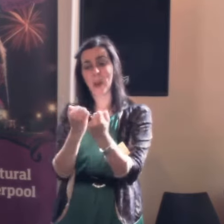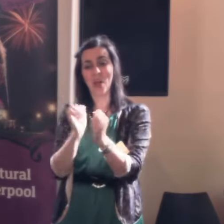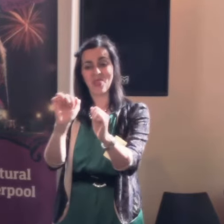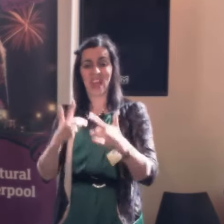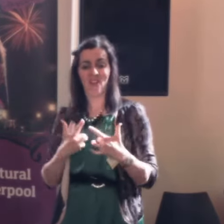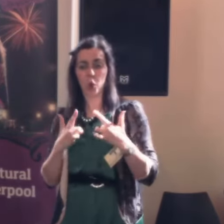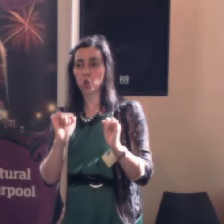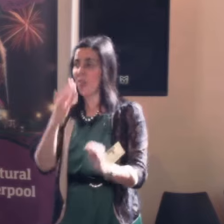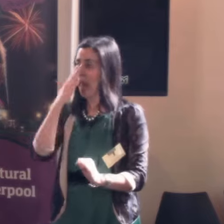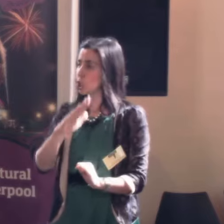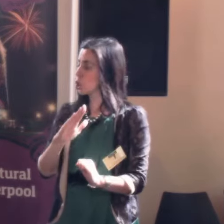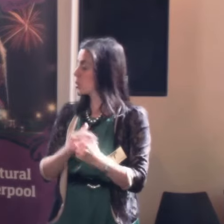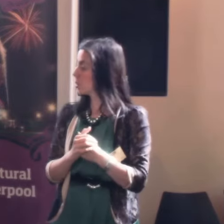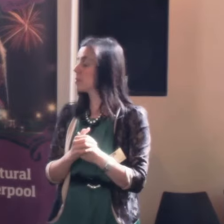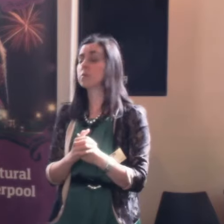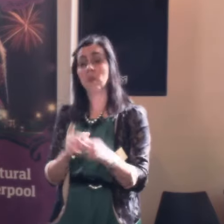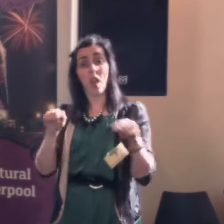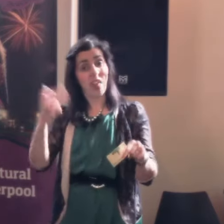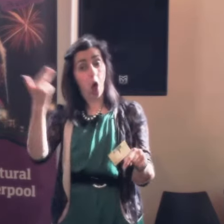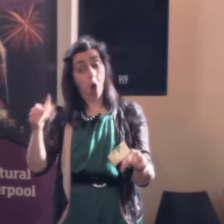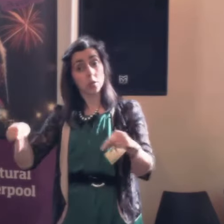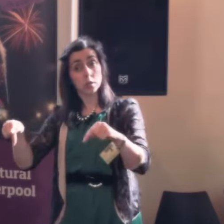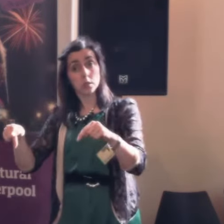people's attitudes -- and this is where the arts are so powerful